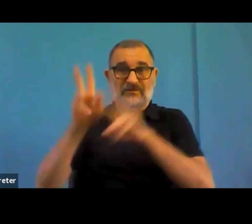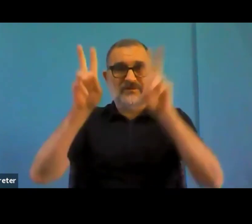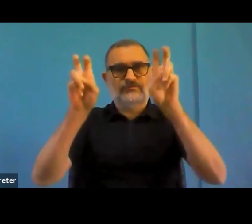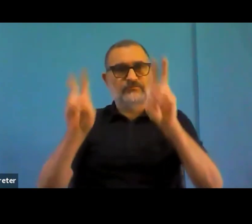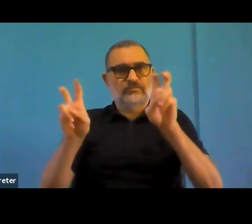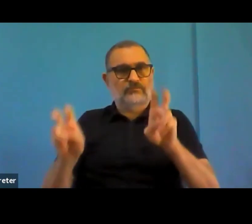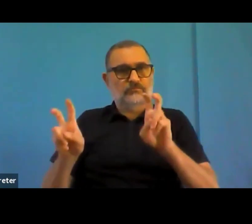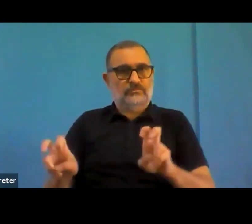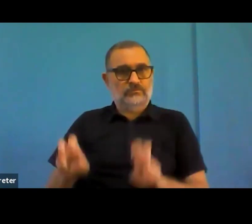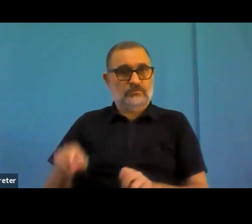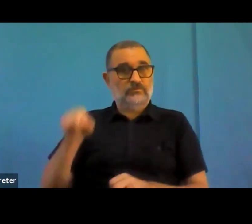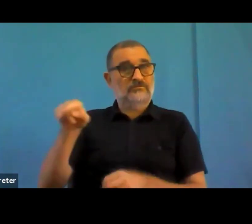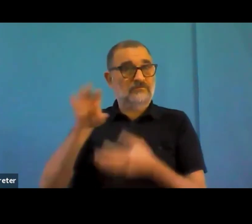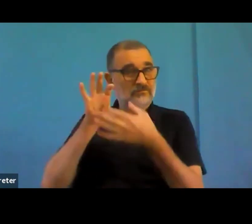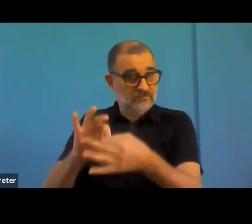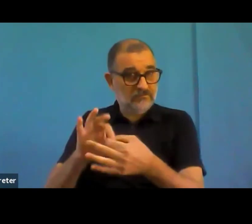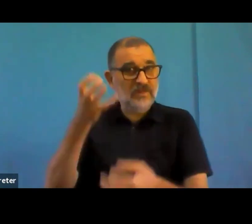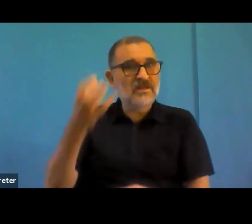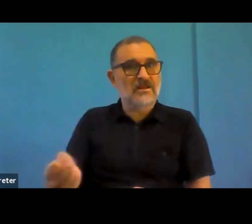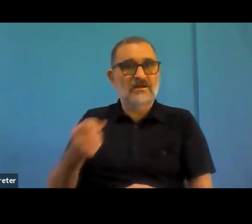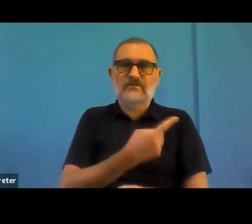used as a kind of an excuse to do nothing.